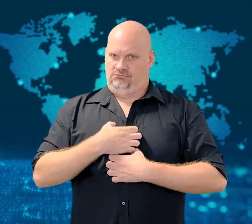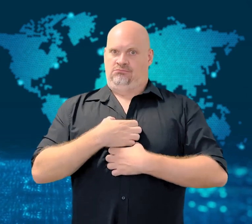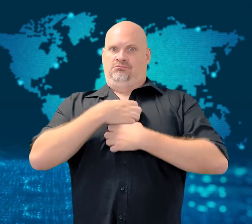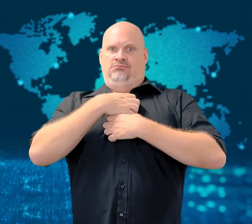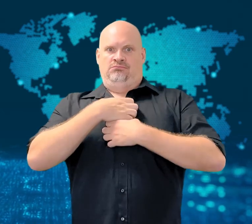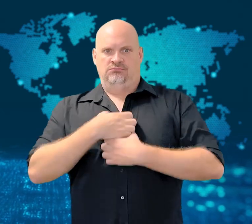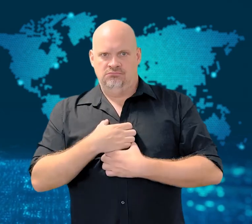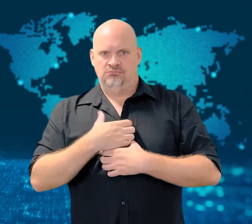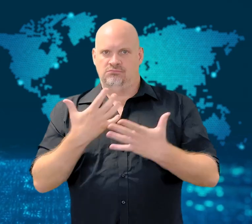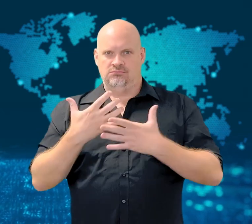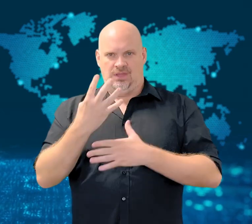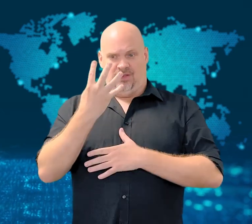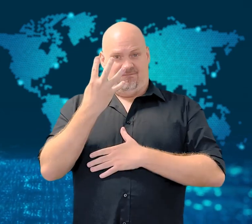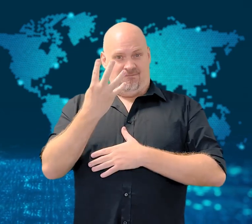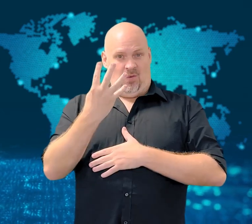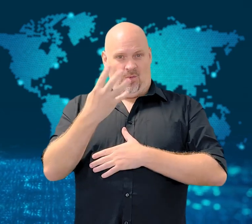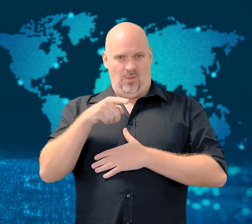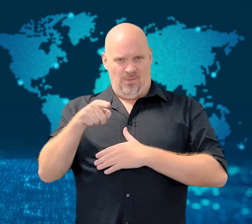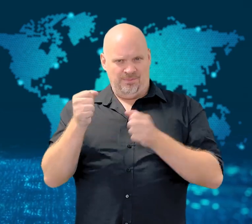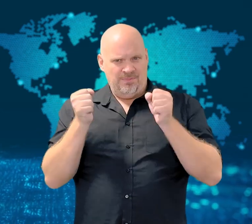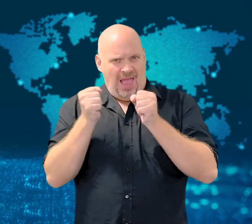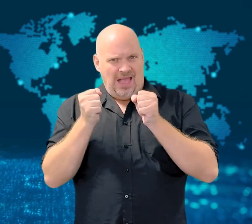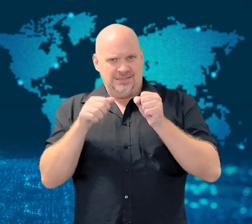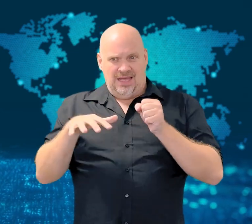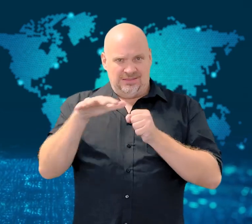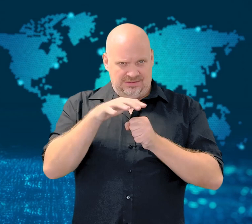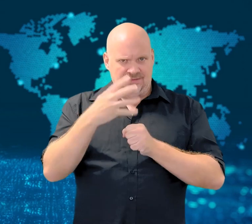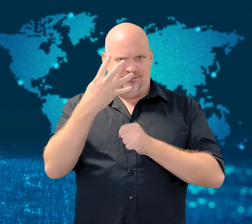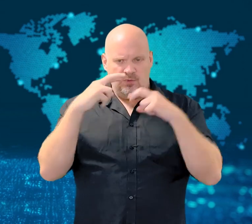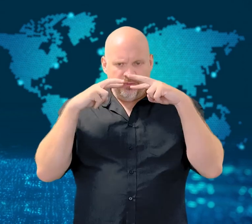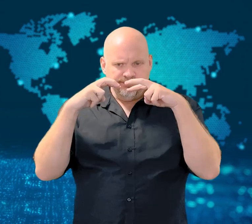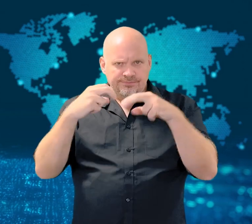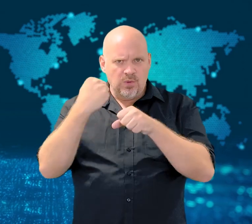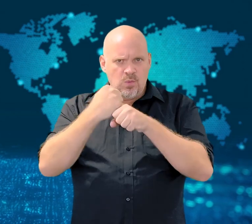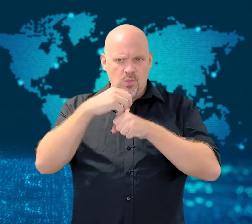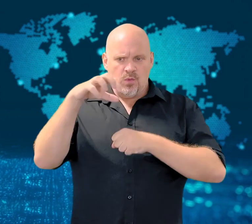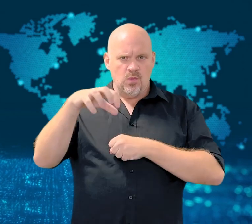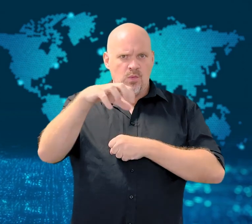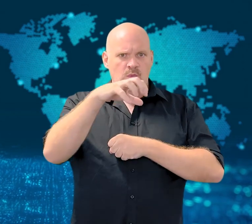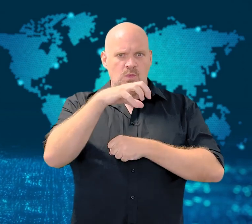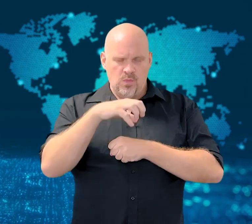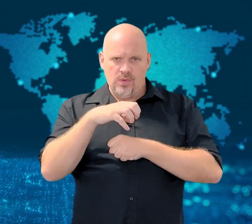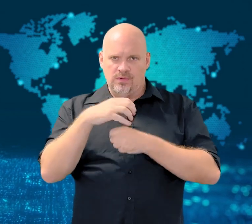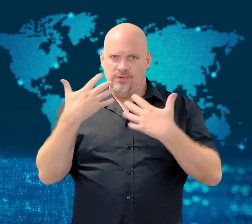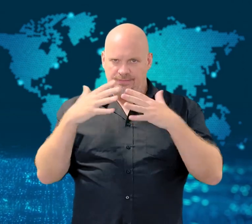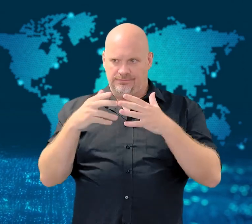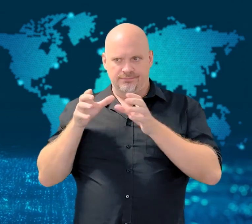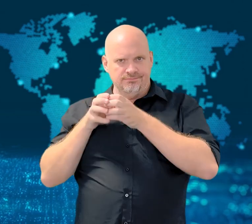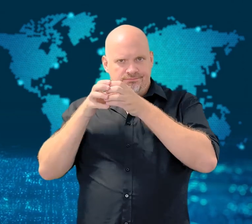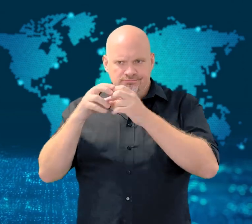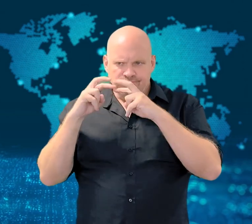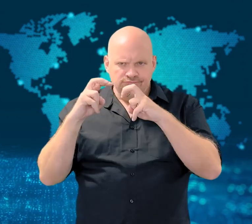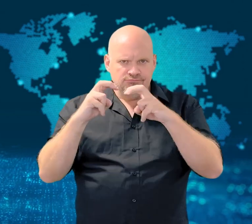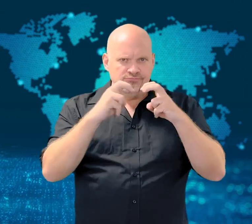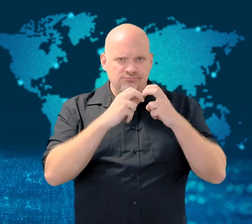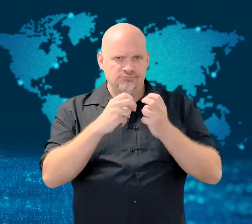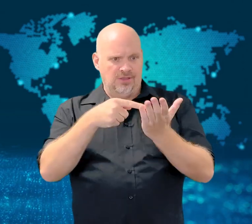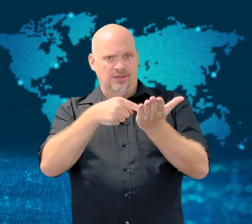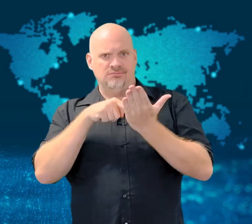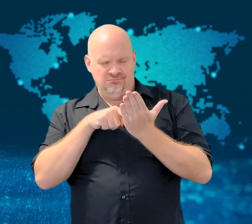the independent review of four research stations in Antarctica and the sub-Antarctic.